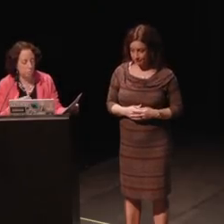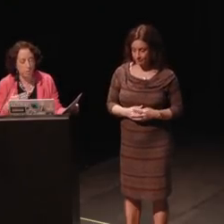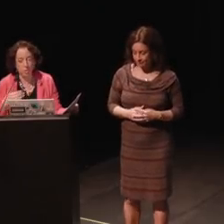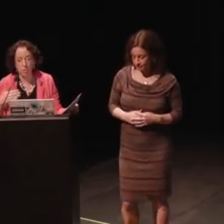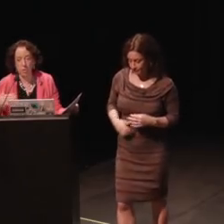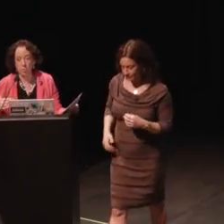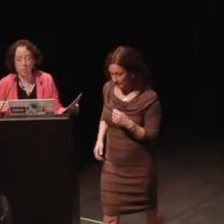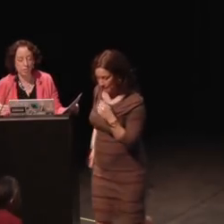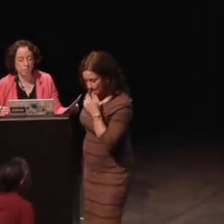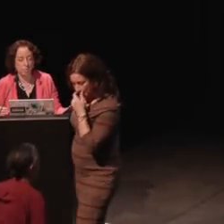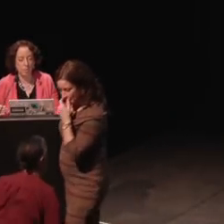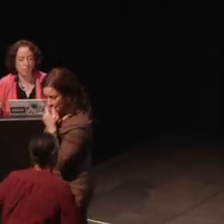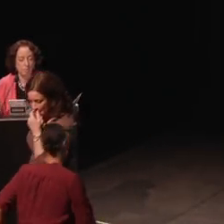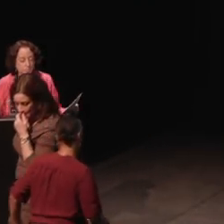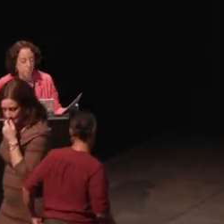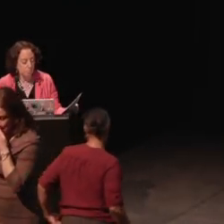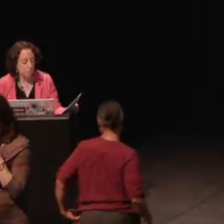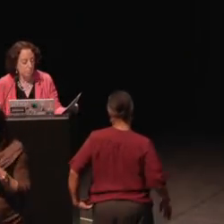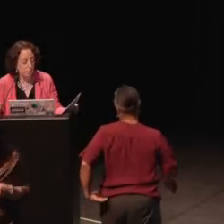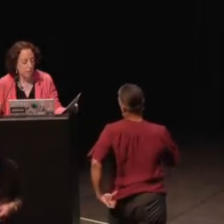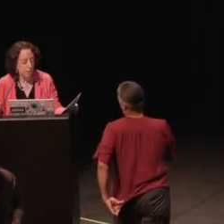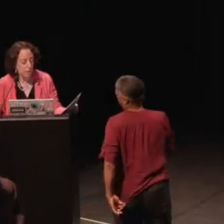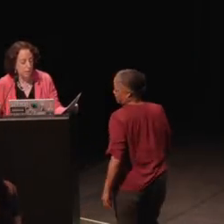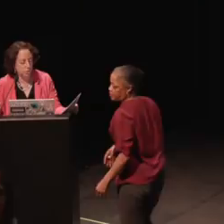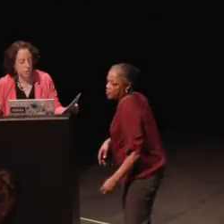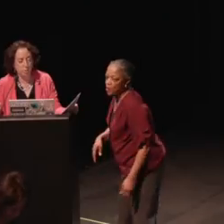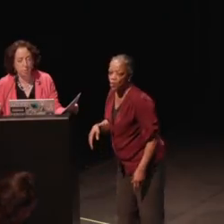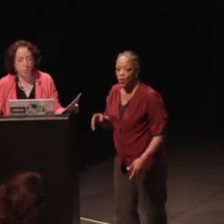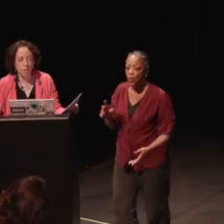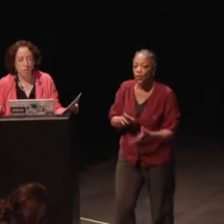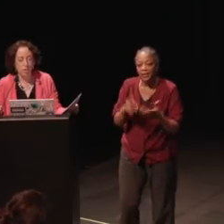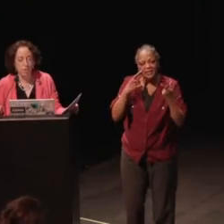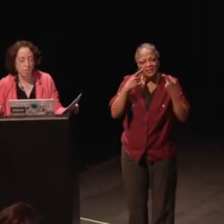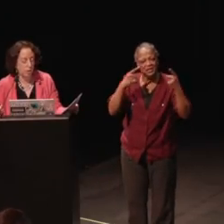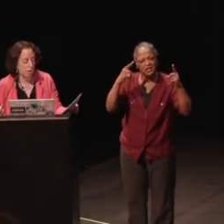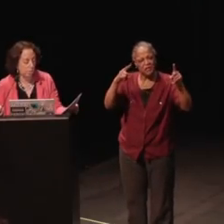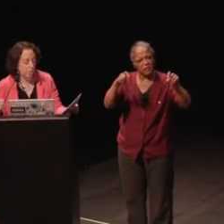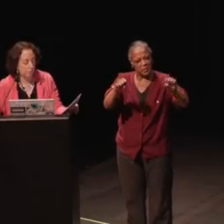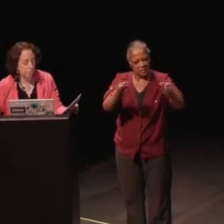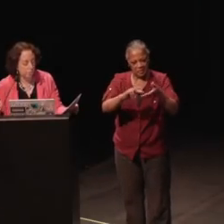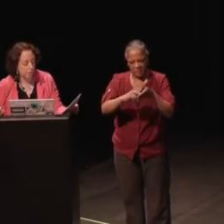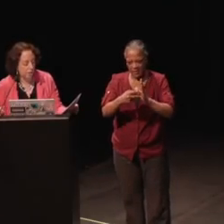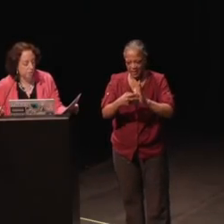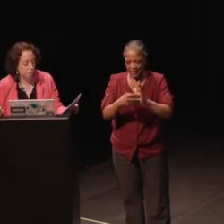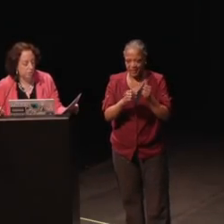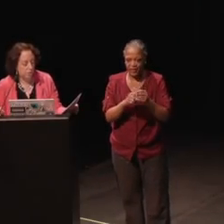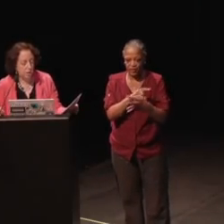When you look at whether something is achievable, you are looking at about four factors,